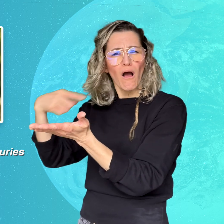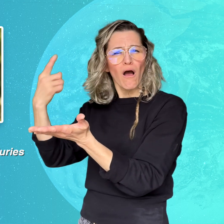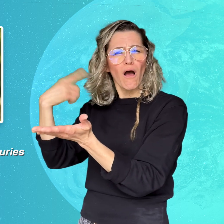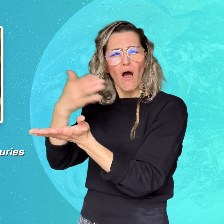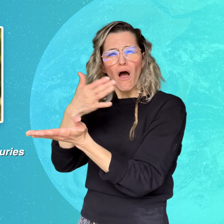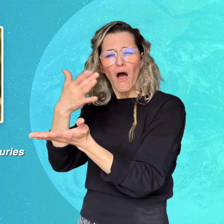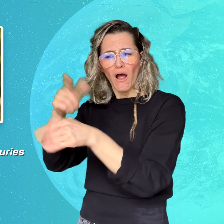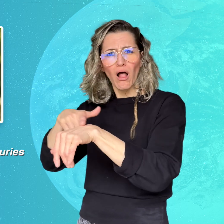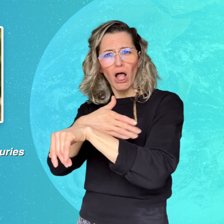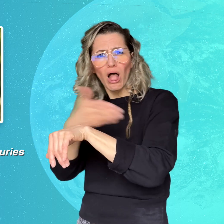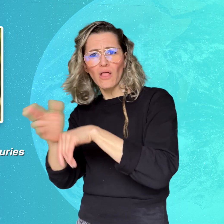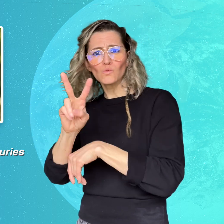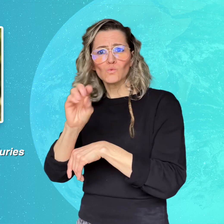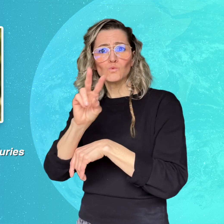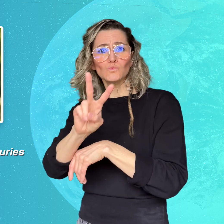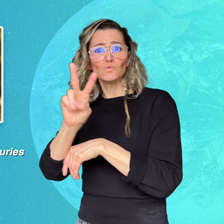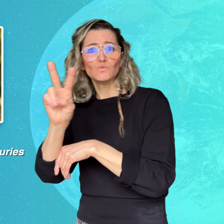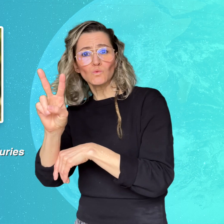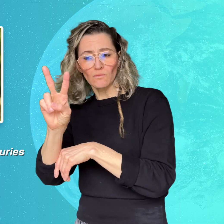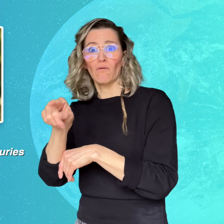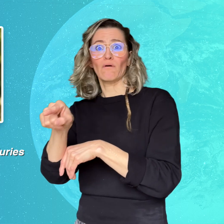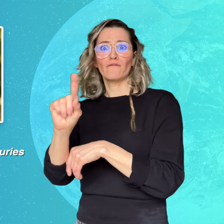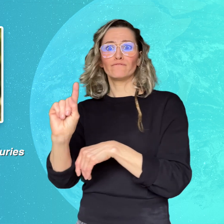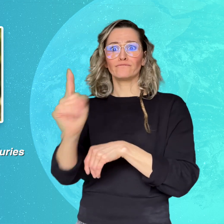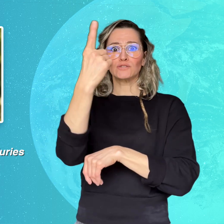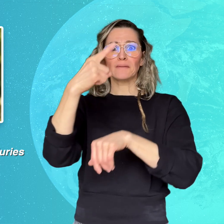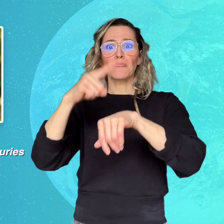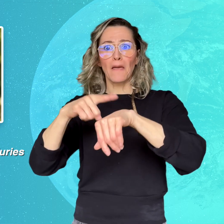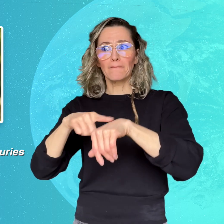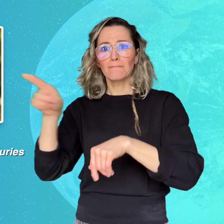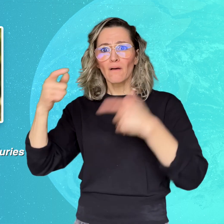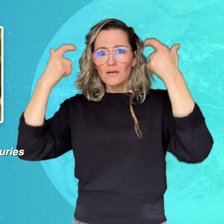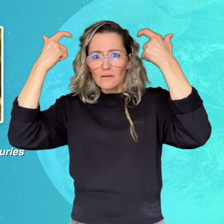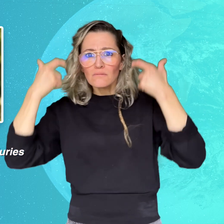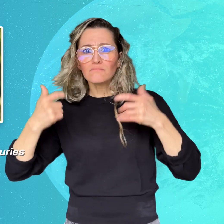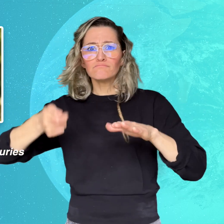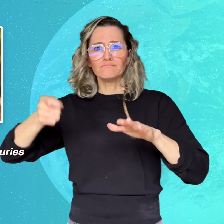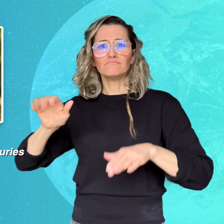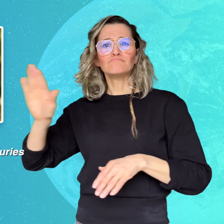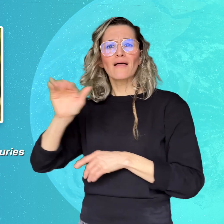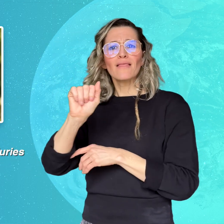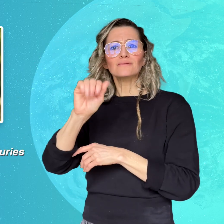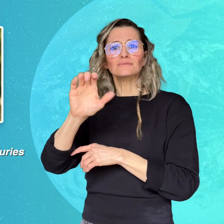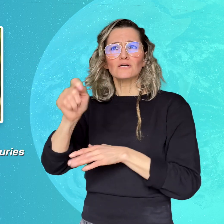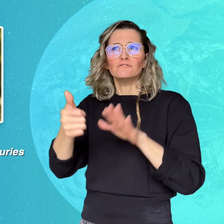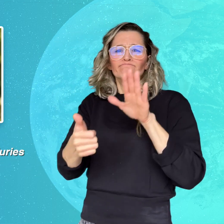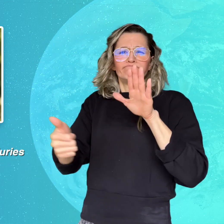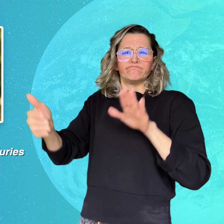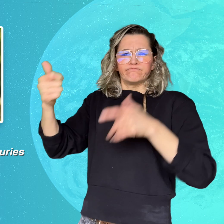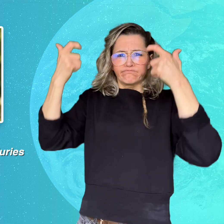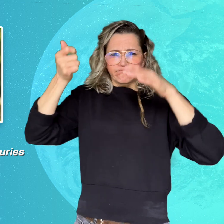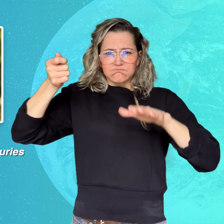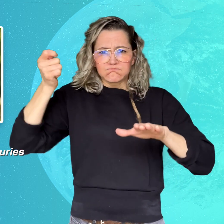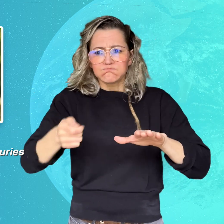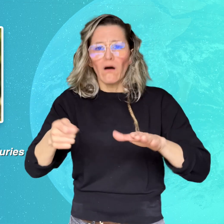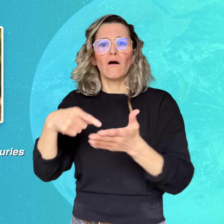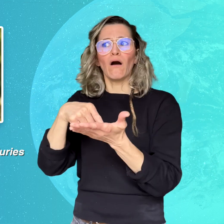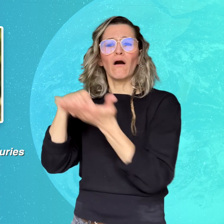time during a trial in the ACT Supreme Court. Australia is still